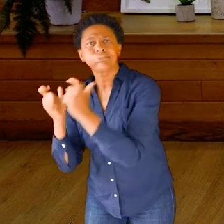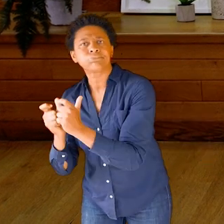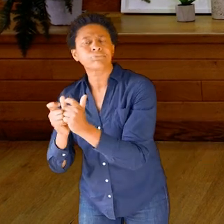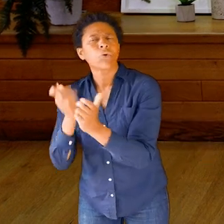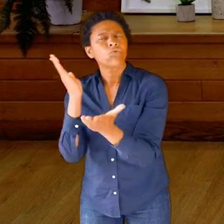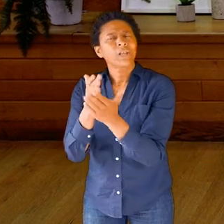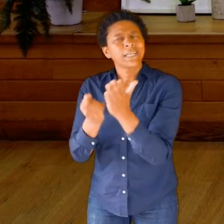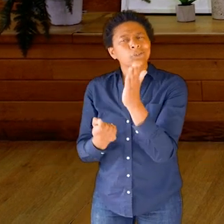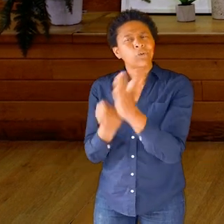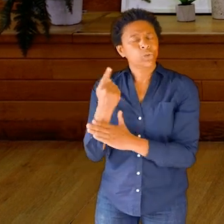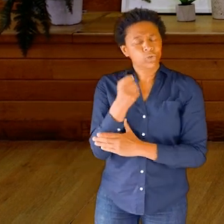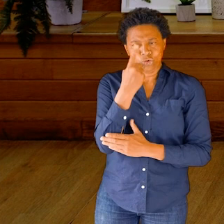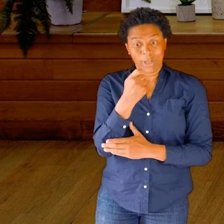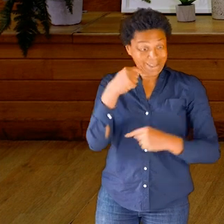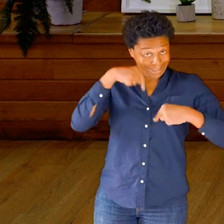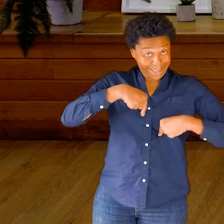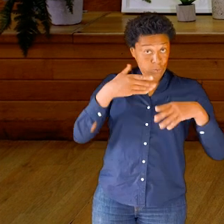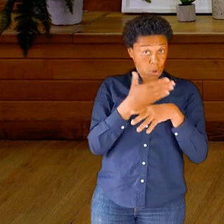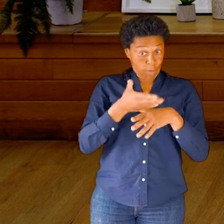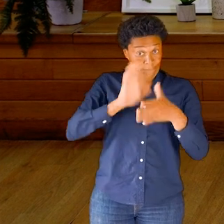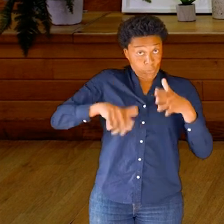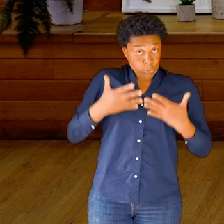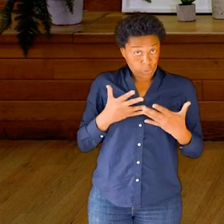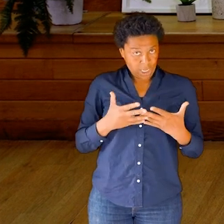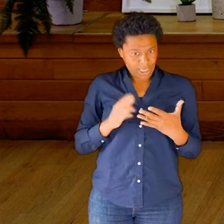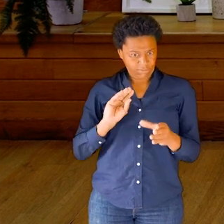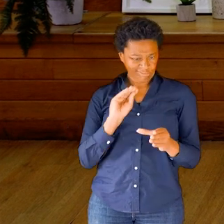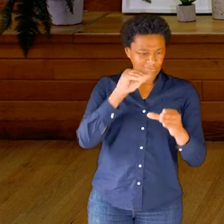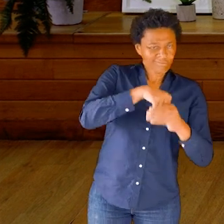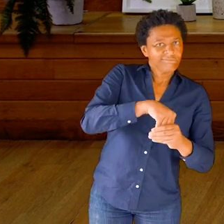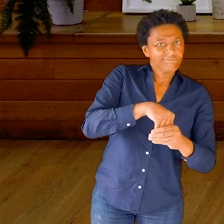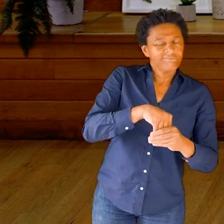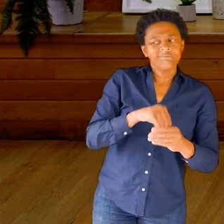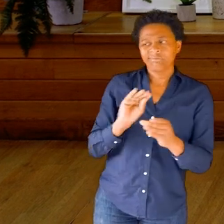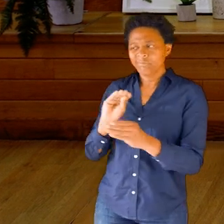fluidity or this fluid movement into those classes to see if it makes